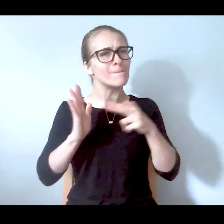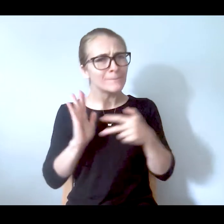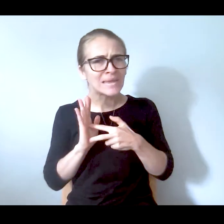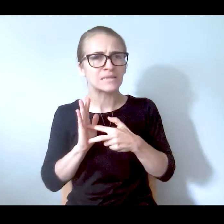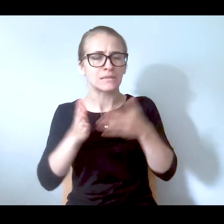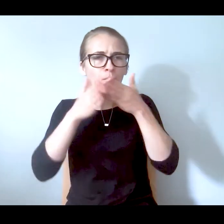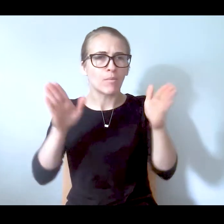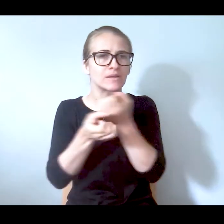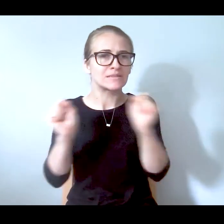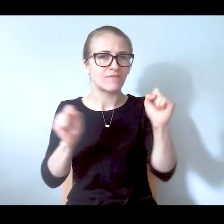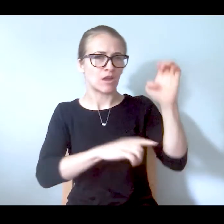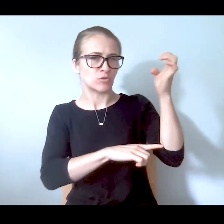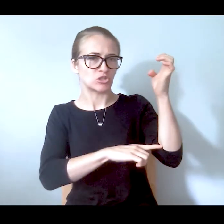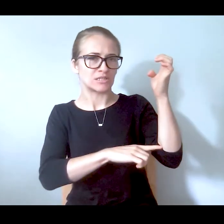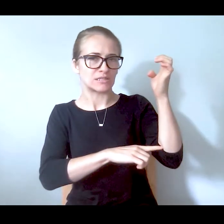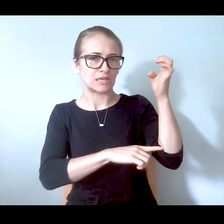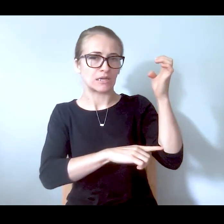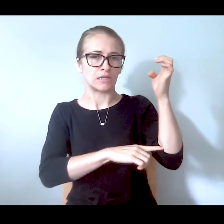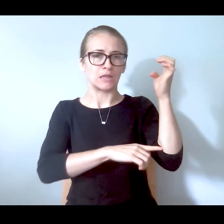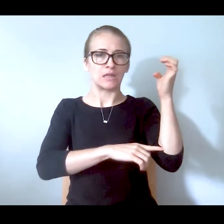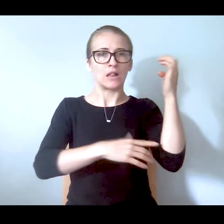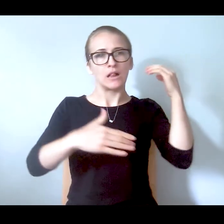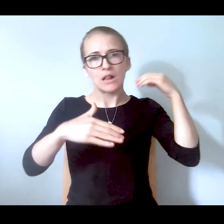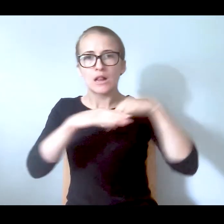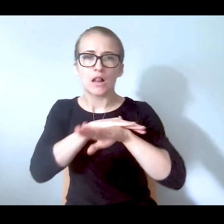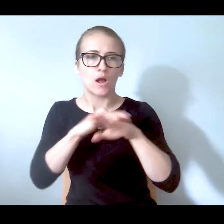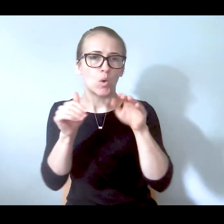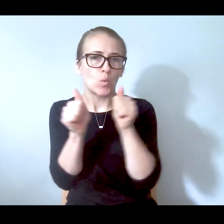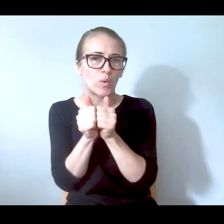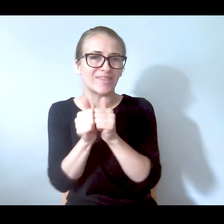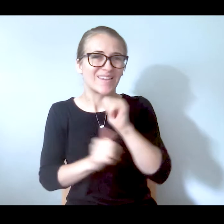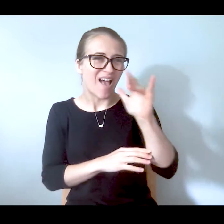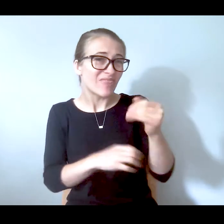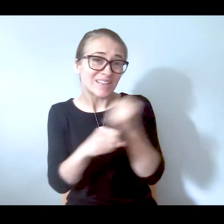safety emergency and you're going in with not that statistic that I just mentioned but with the idea